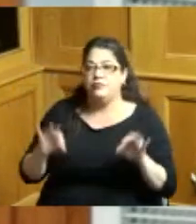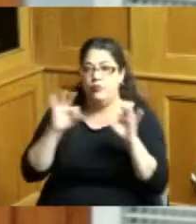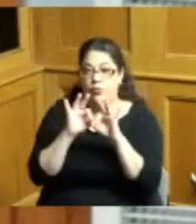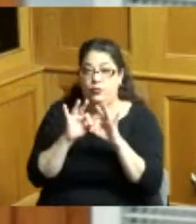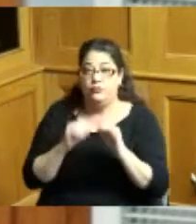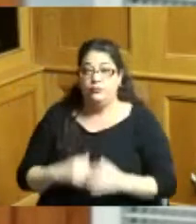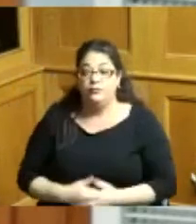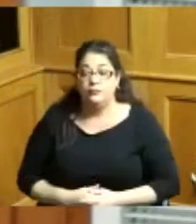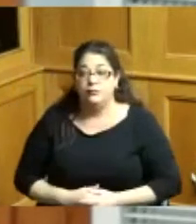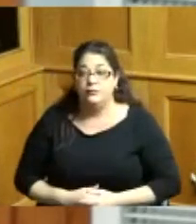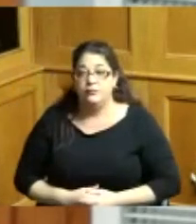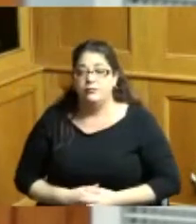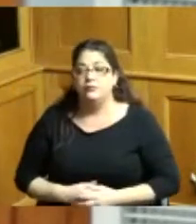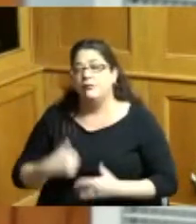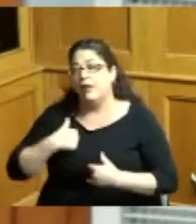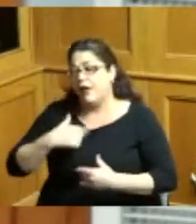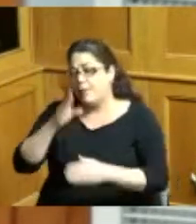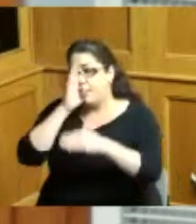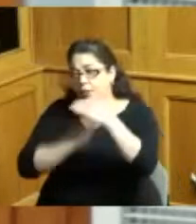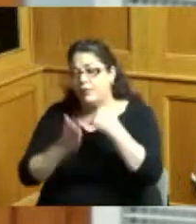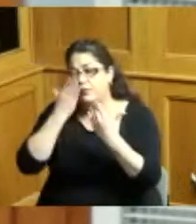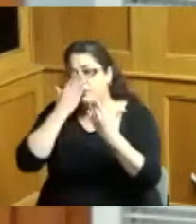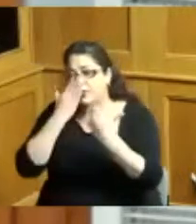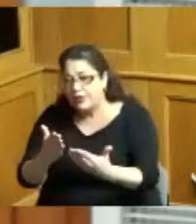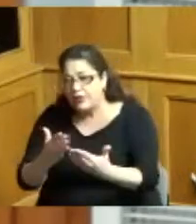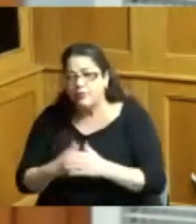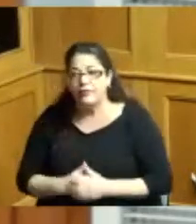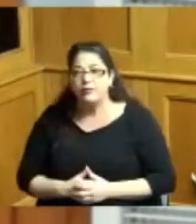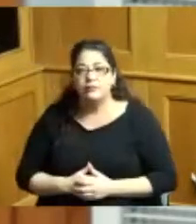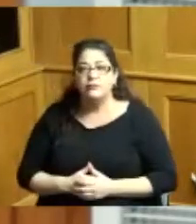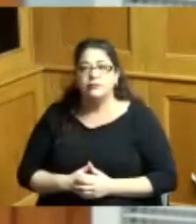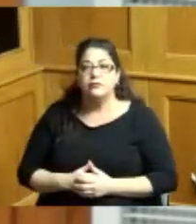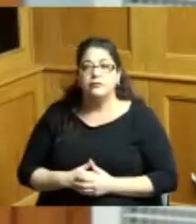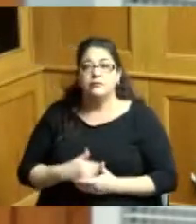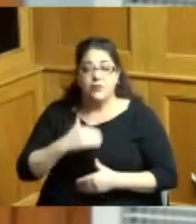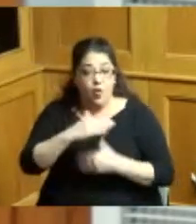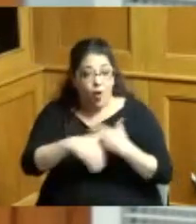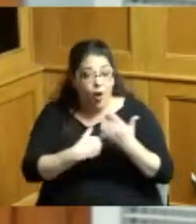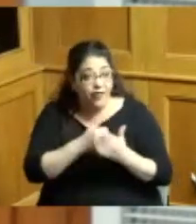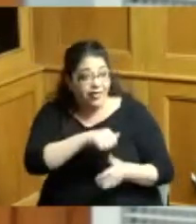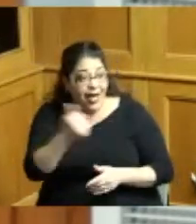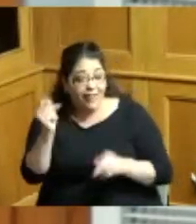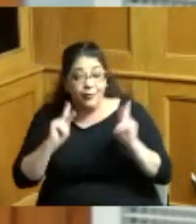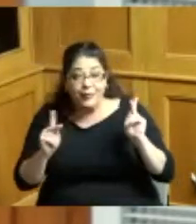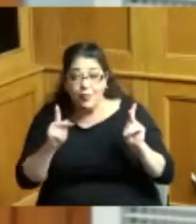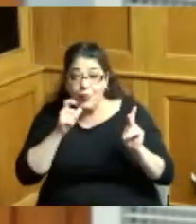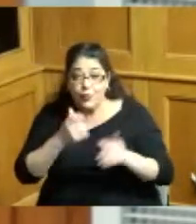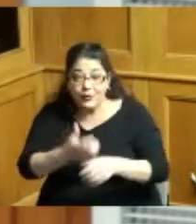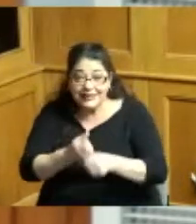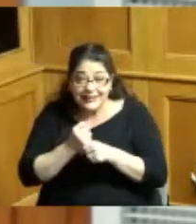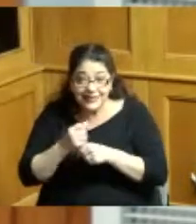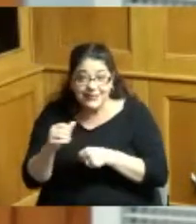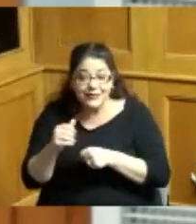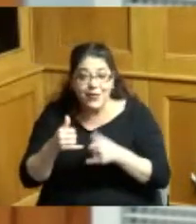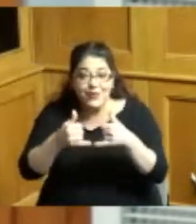of the other recipients I hope I can get to the point where you are become as famous as you are